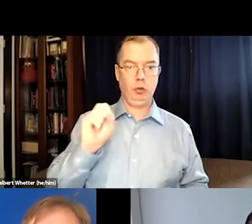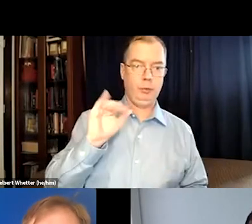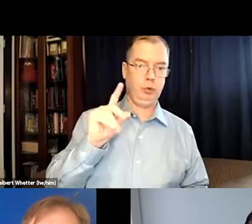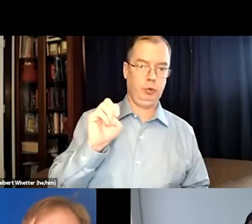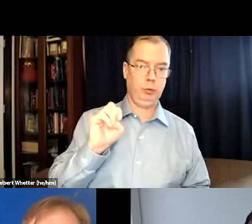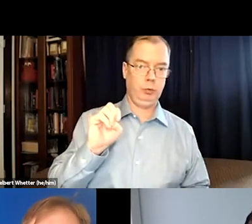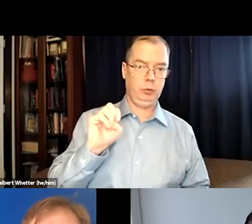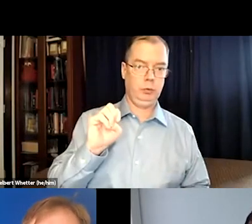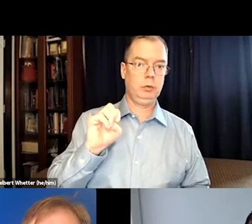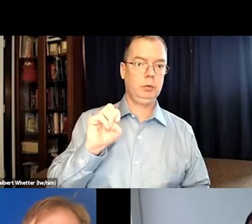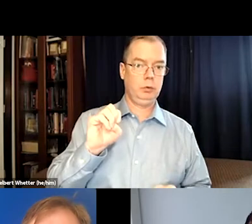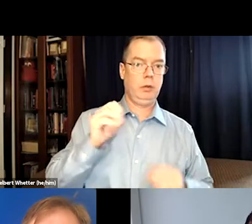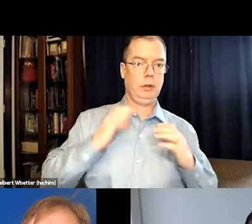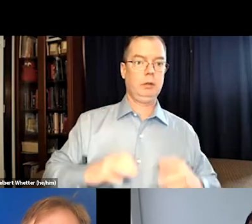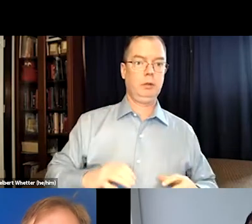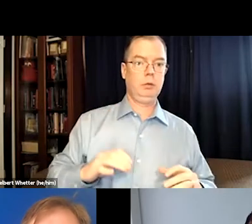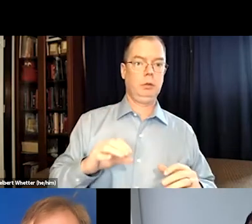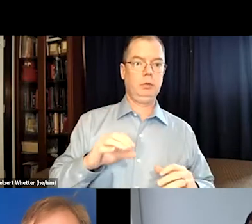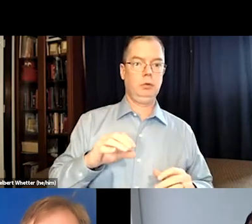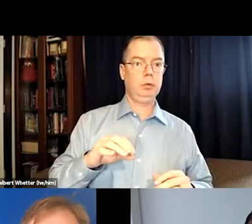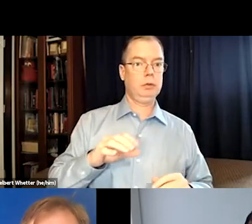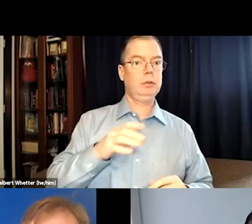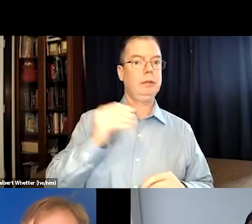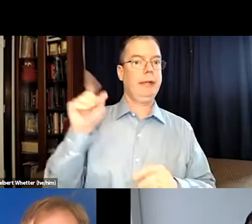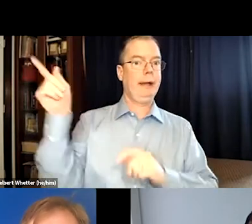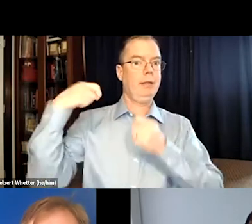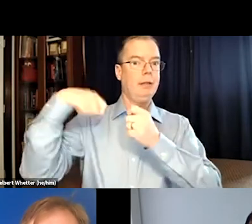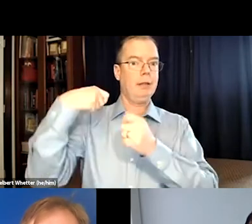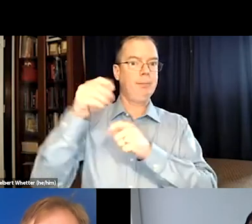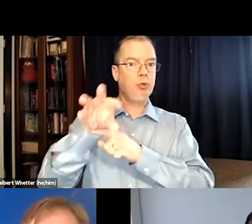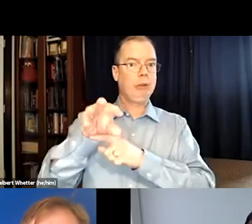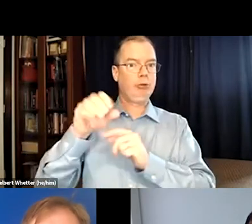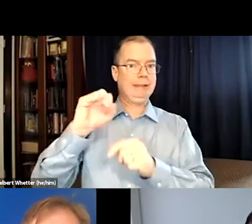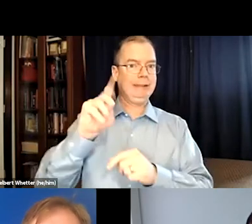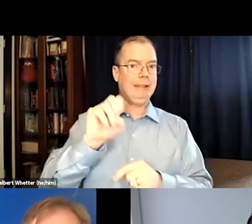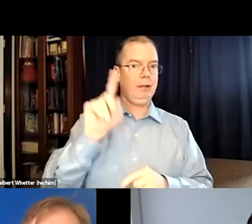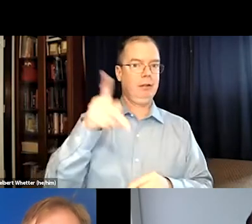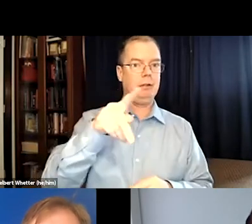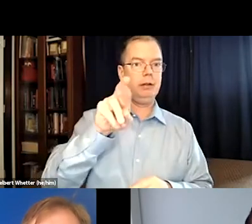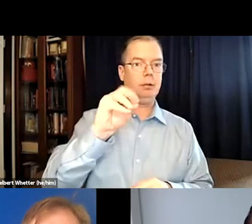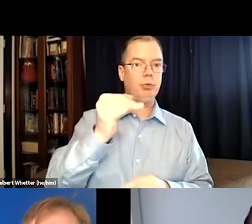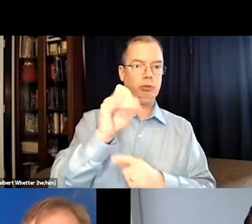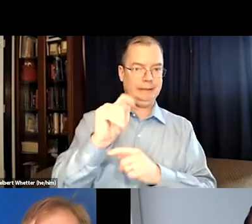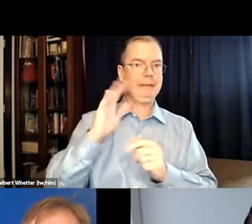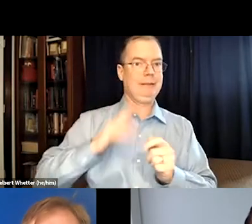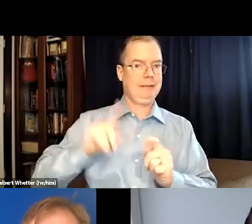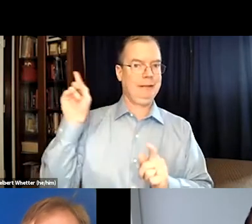with both, both on the consumer side and the projection side.